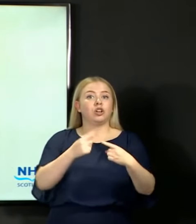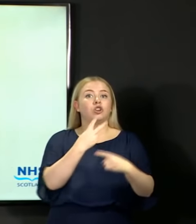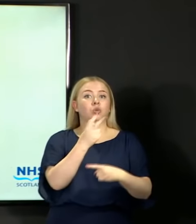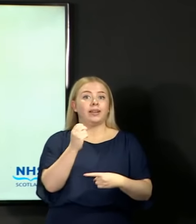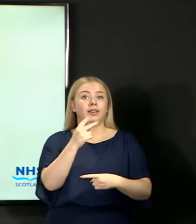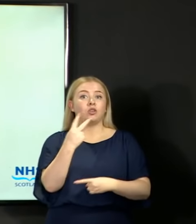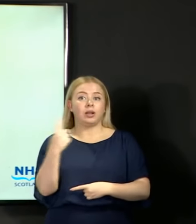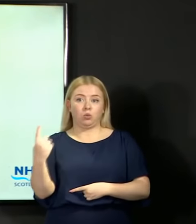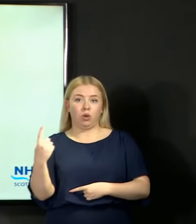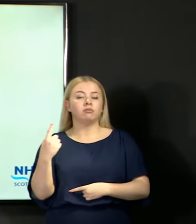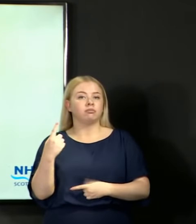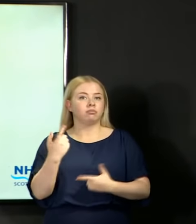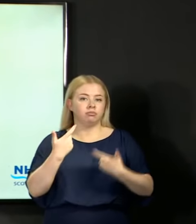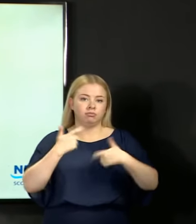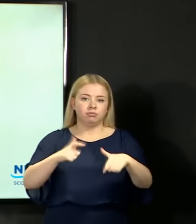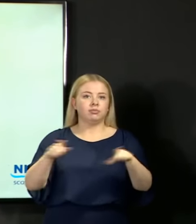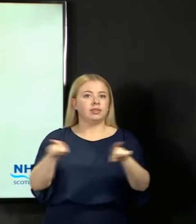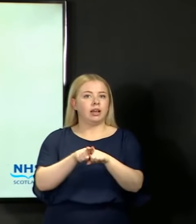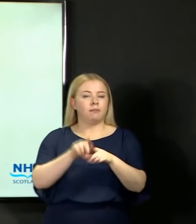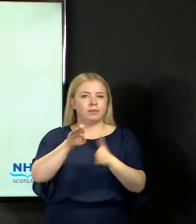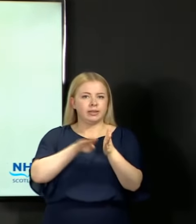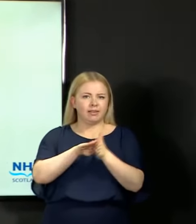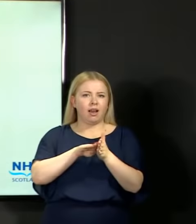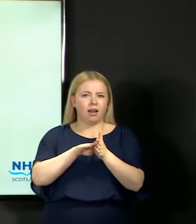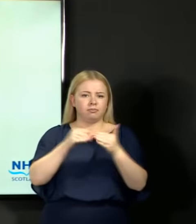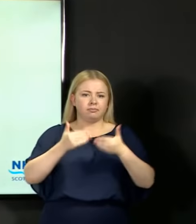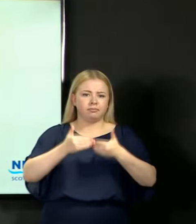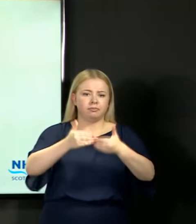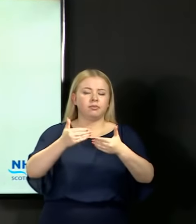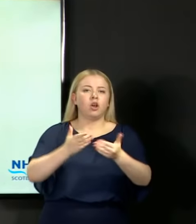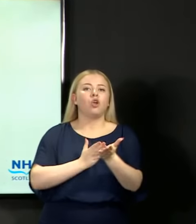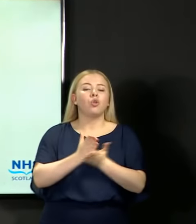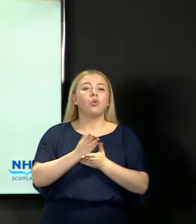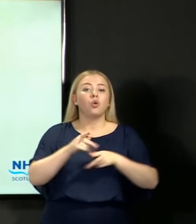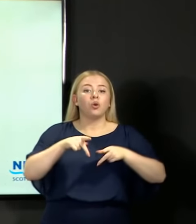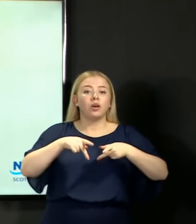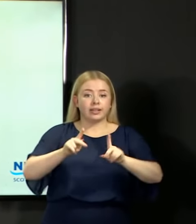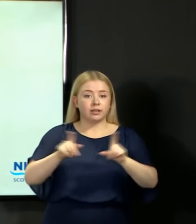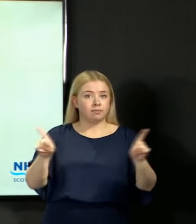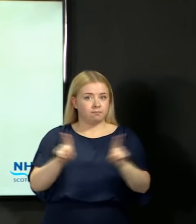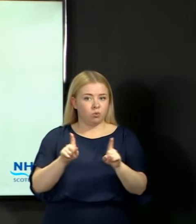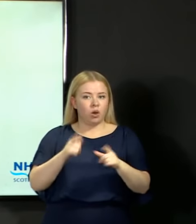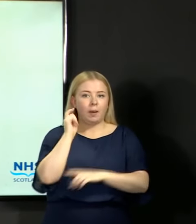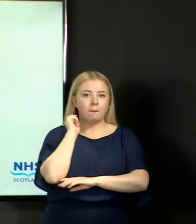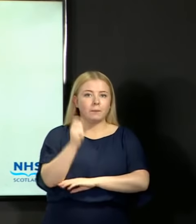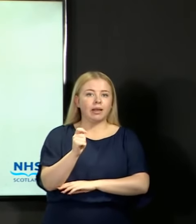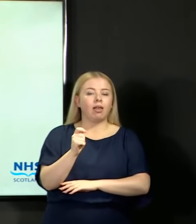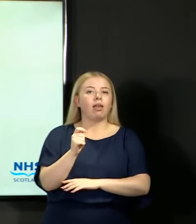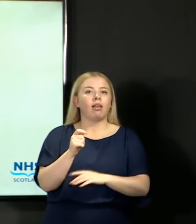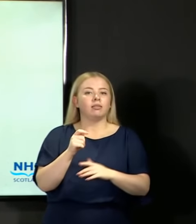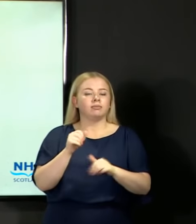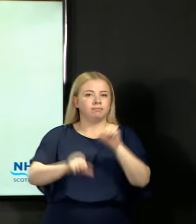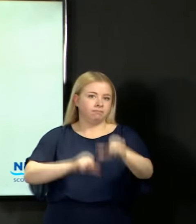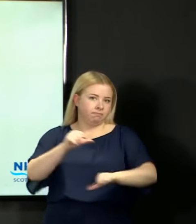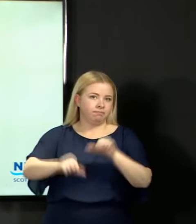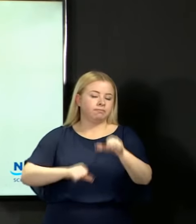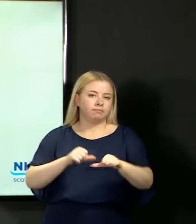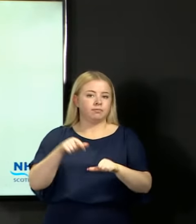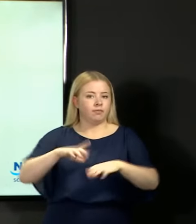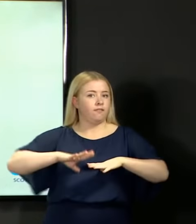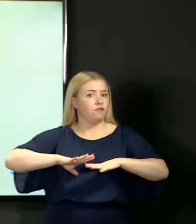And what we put into the system was the appeal mechanism, which is a free to access appeal